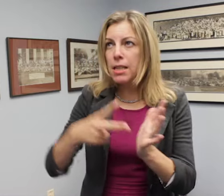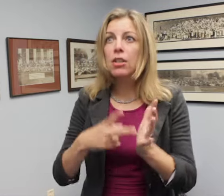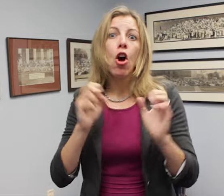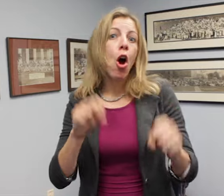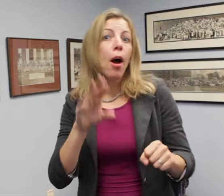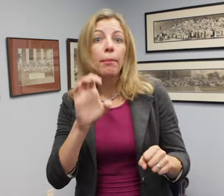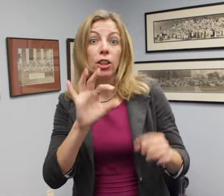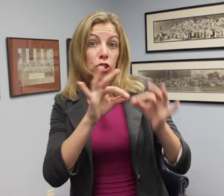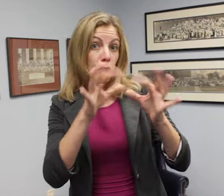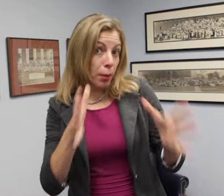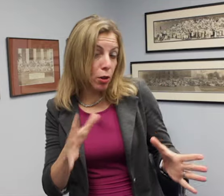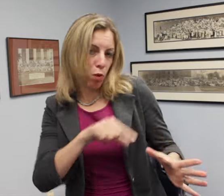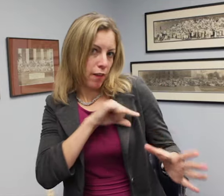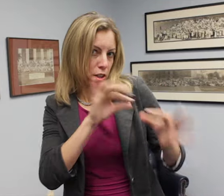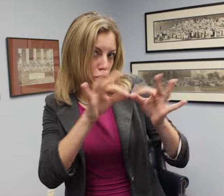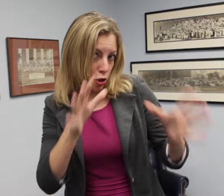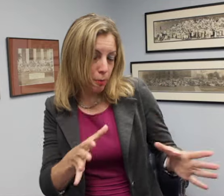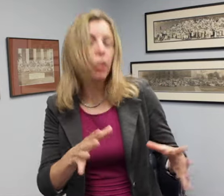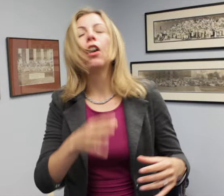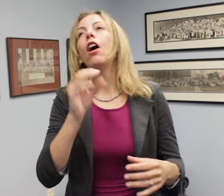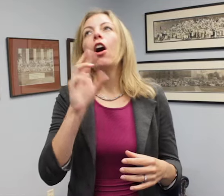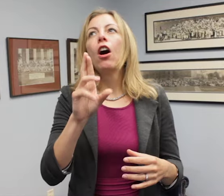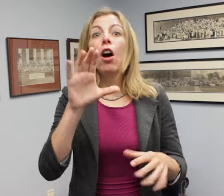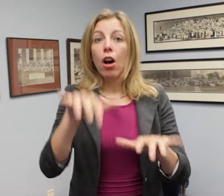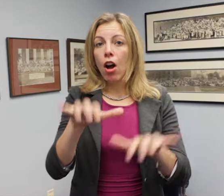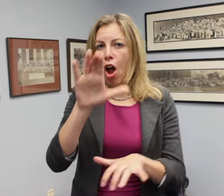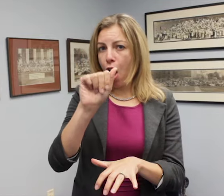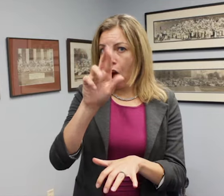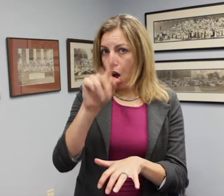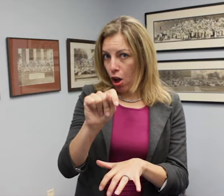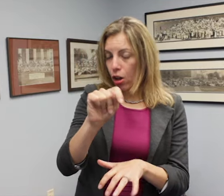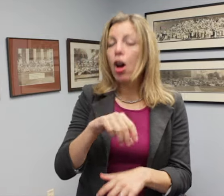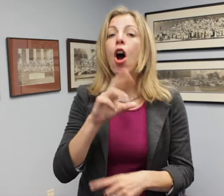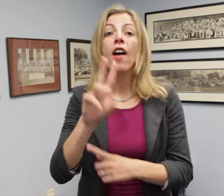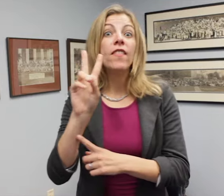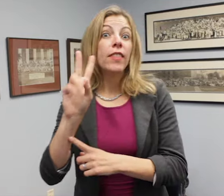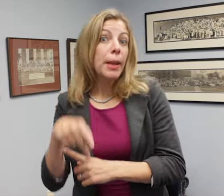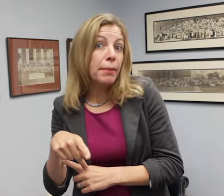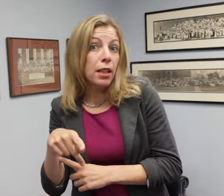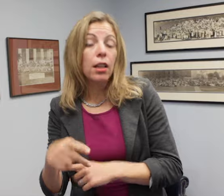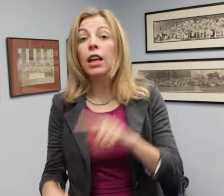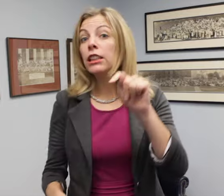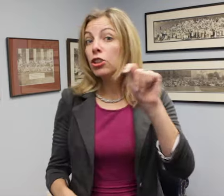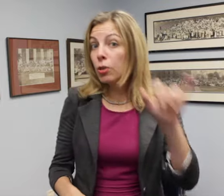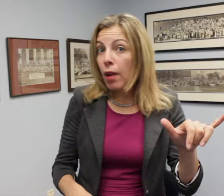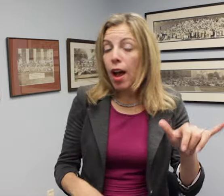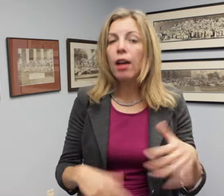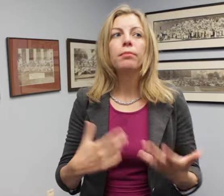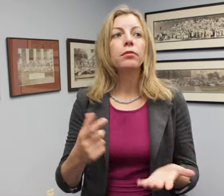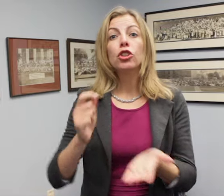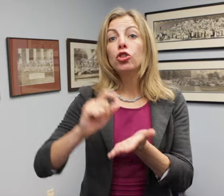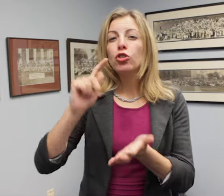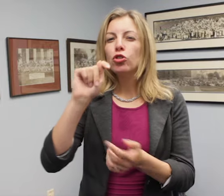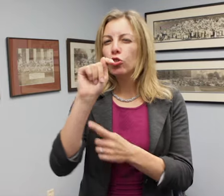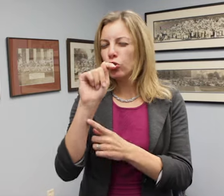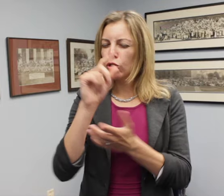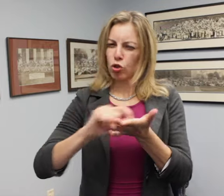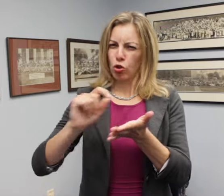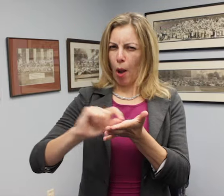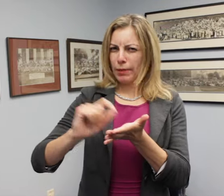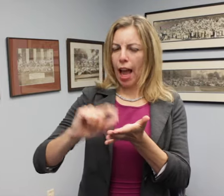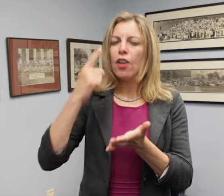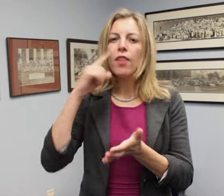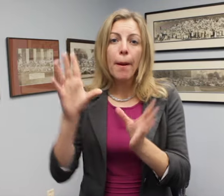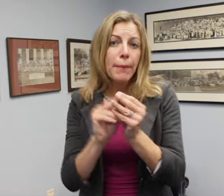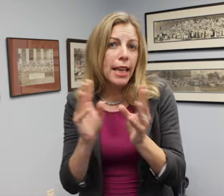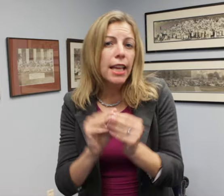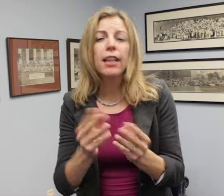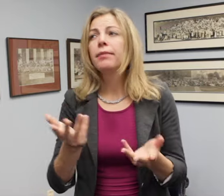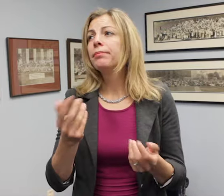qualified interpreters, CART, Videophone, TTY, visual alerts, transcribers/notetakers.